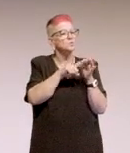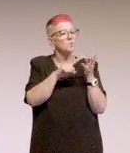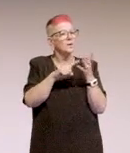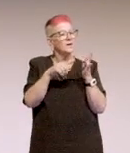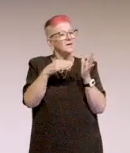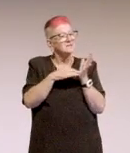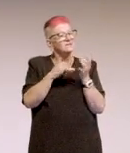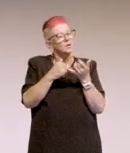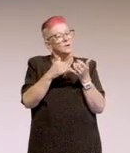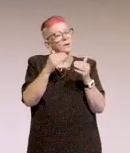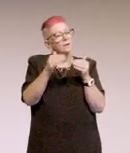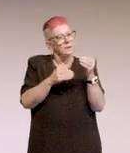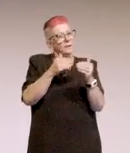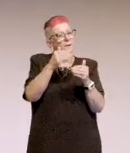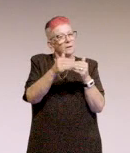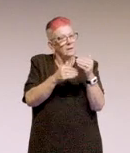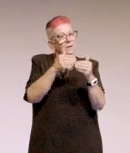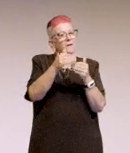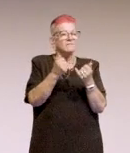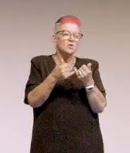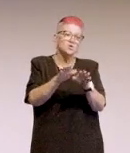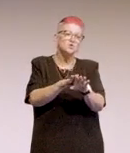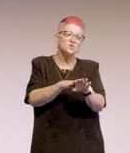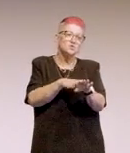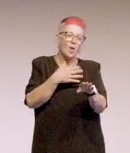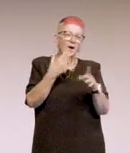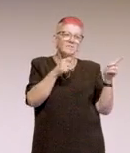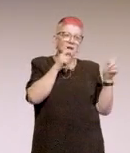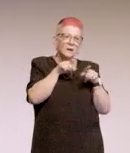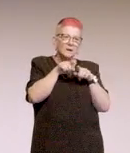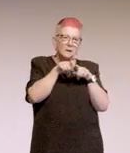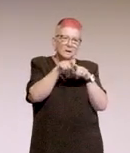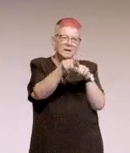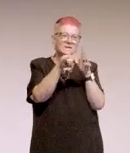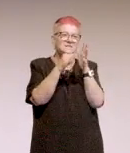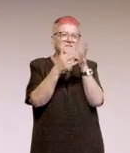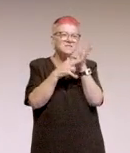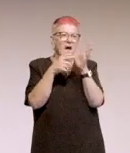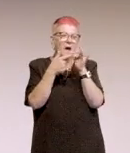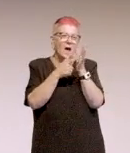It's moving very slowly. On the screen I've got a, a snail that's just sort of sliding very slowly